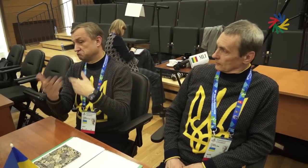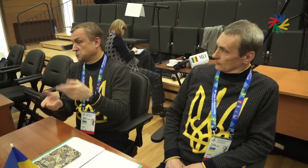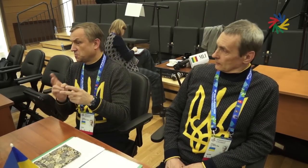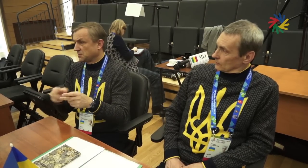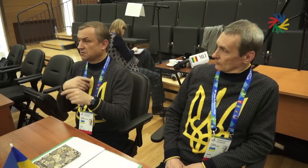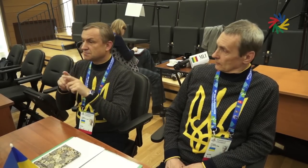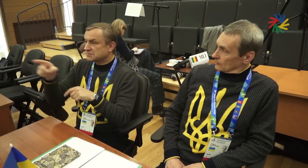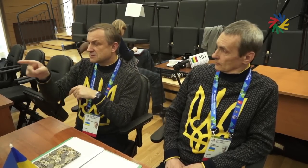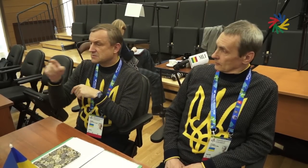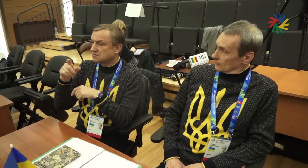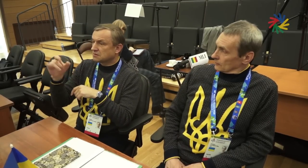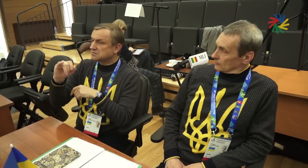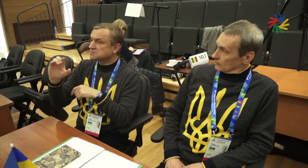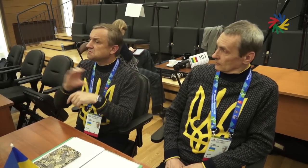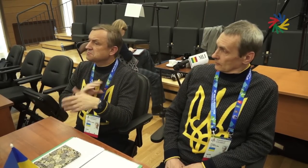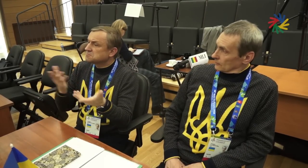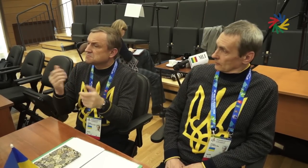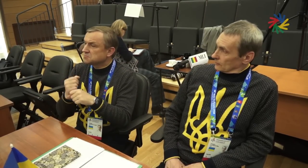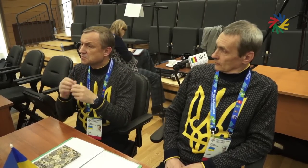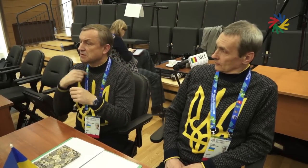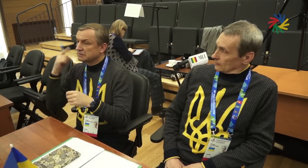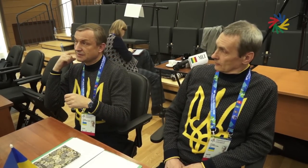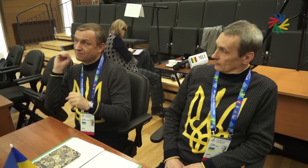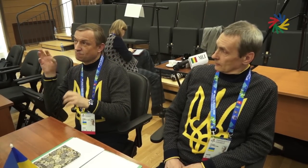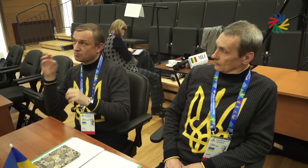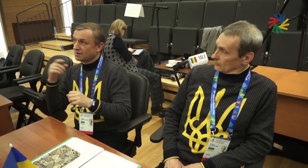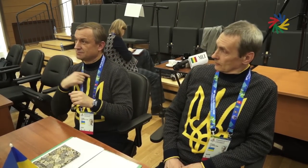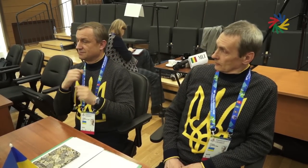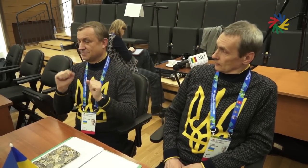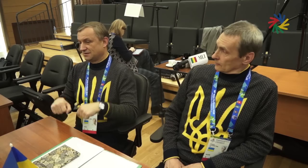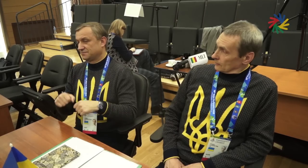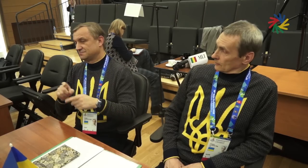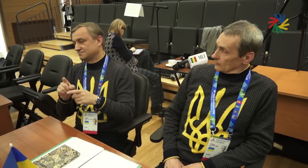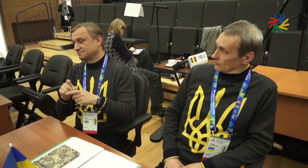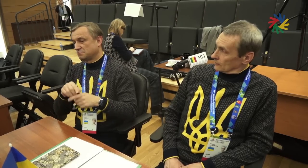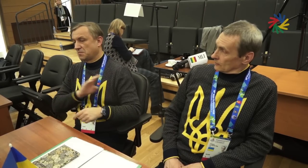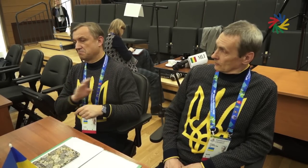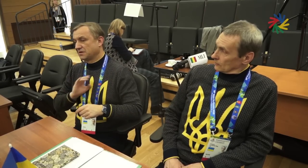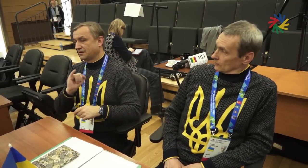like that, we will help. For example, if the ICSD Board needs help with something and we get some information from the IOC, the